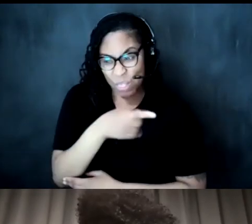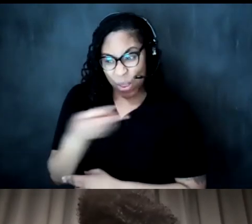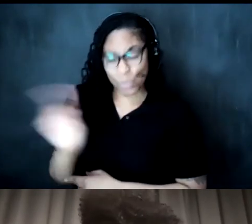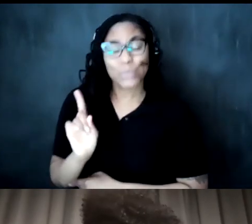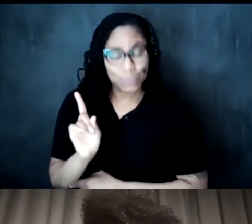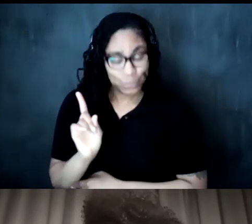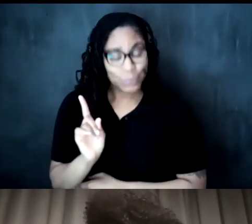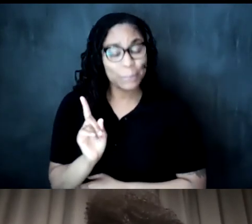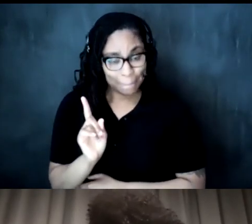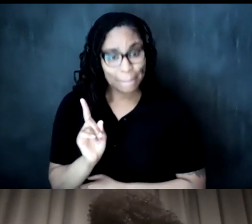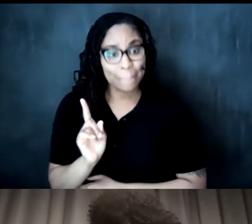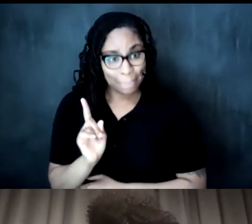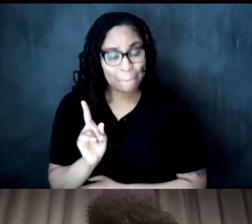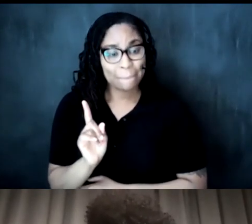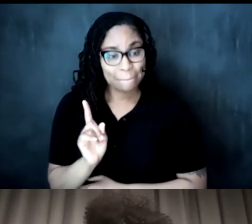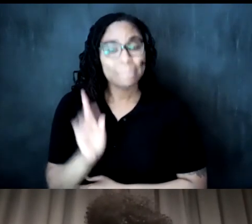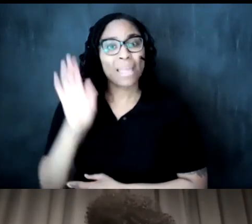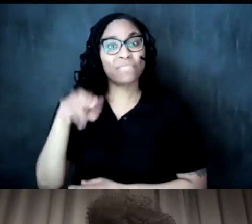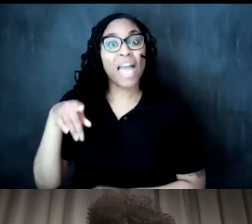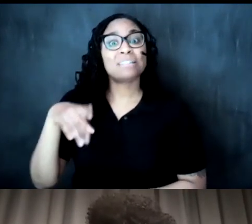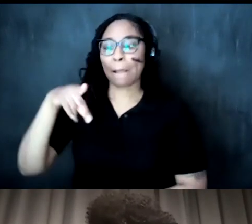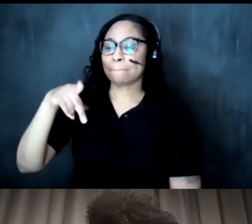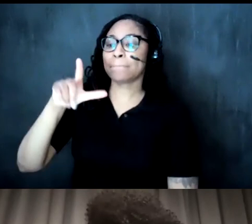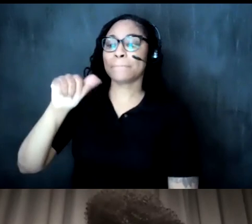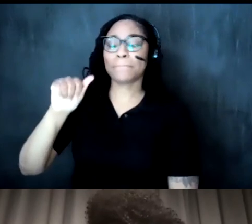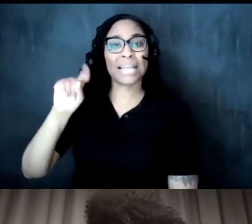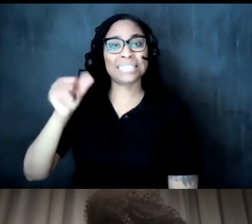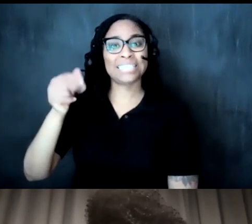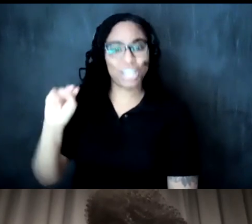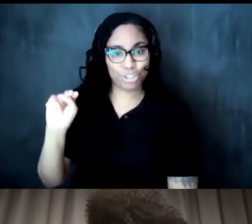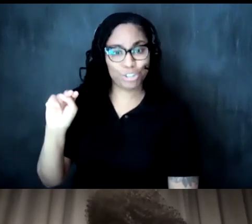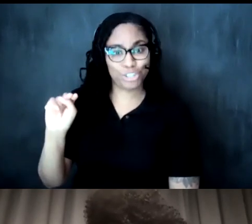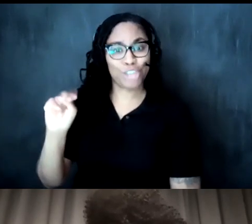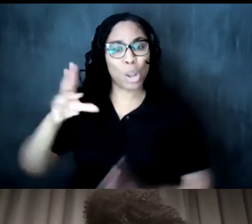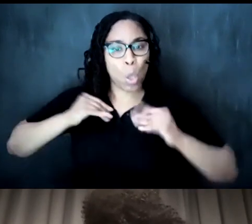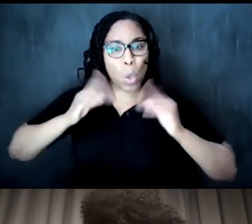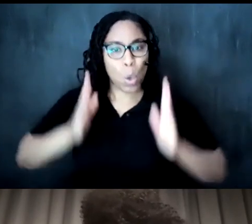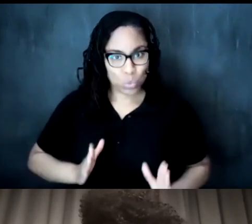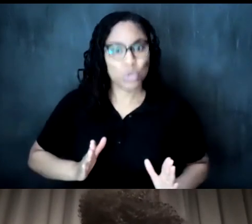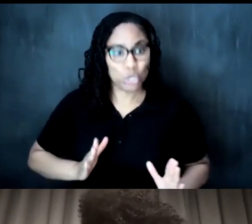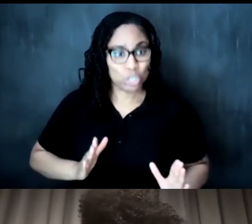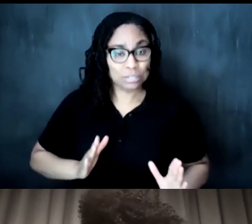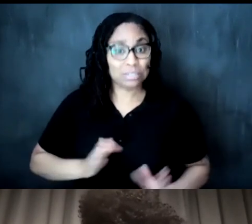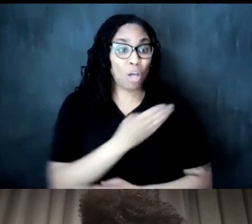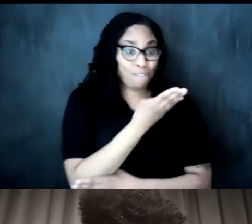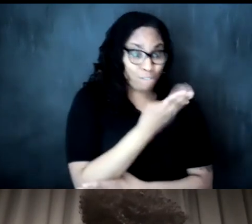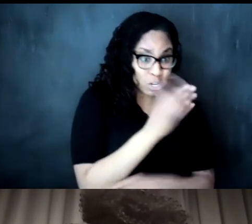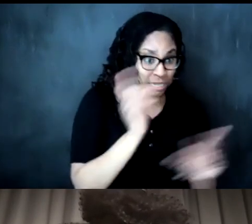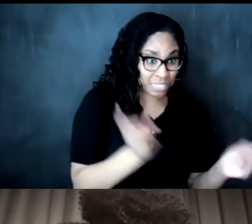uh the plantation owners guests on february 14th so they were allowed to celebrate on february 15th